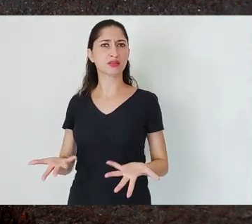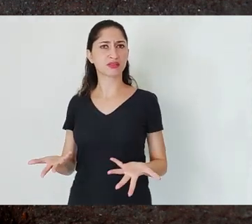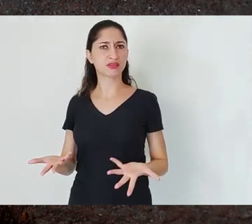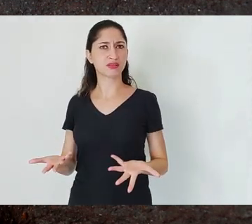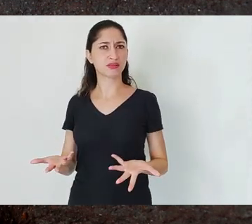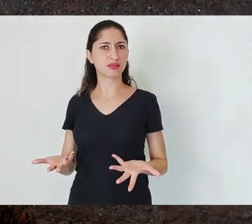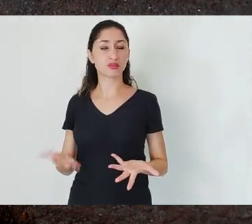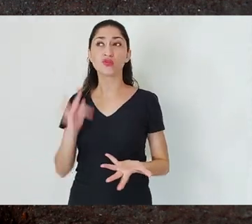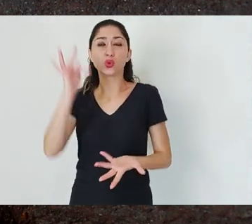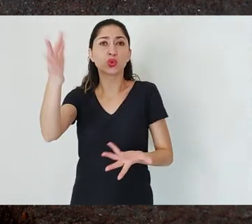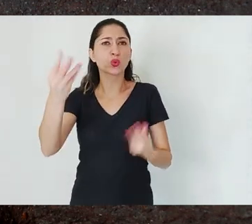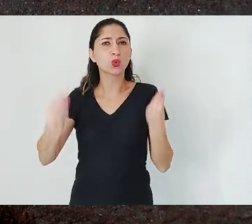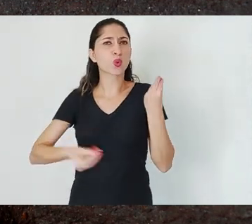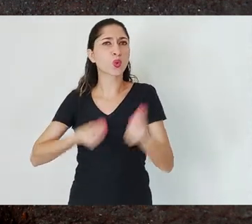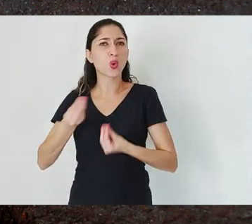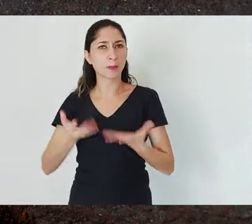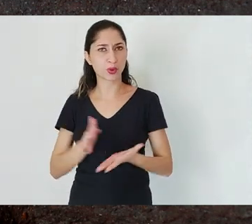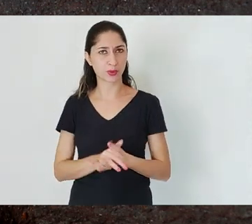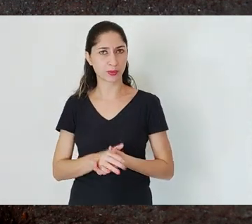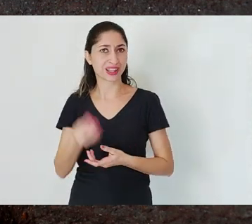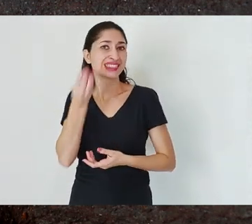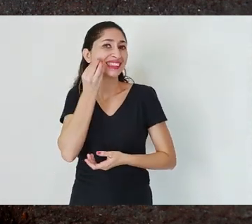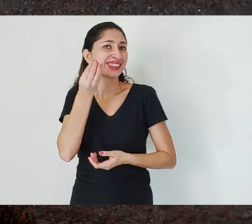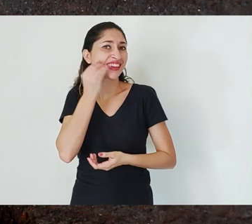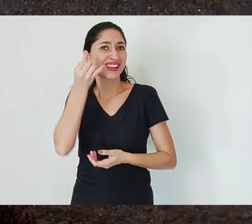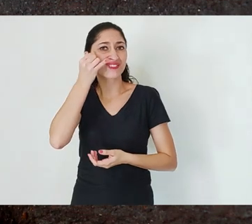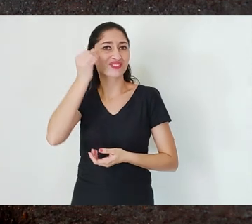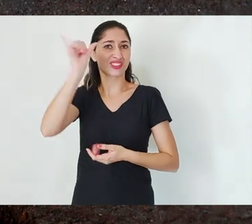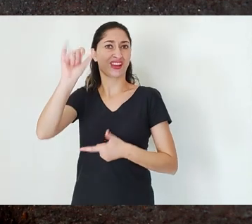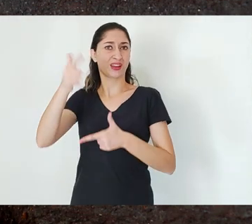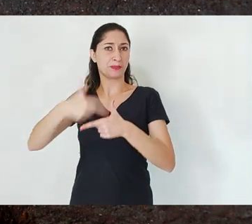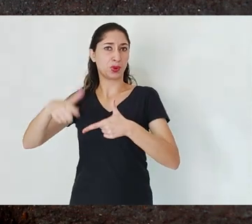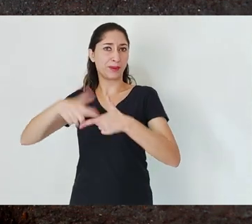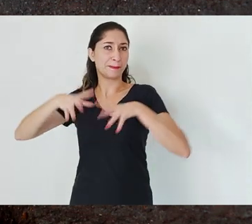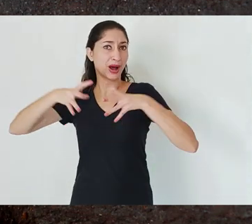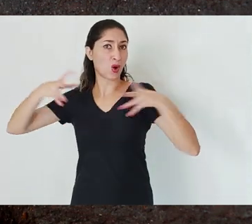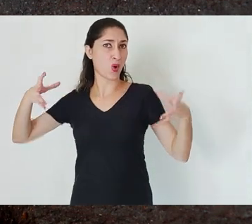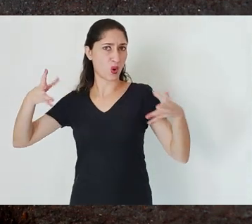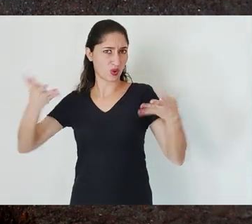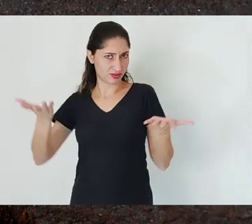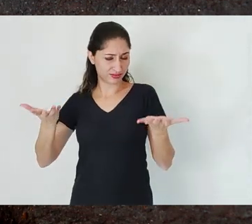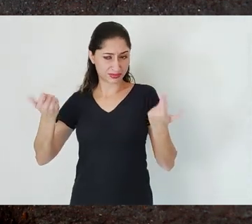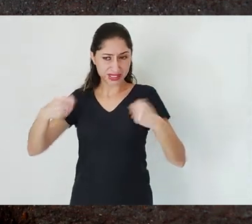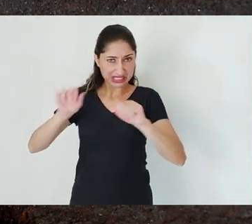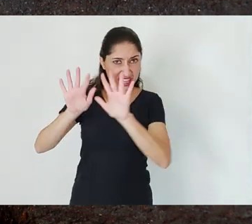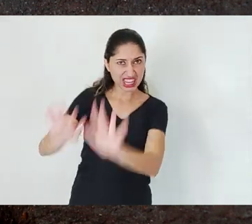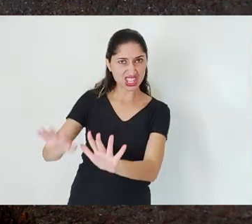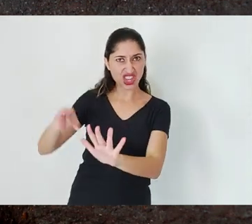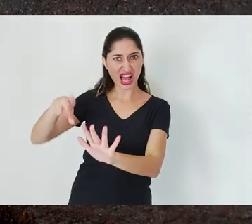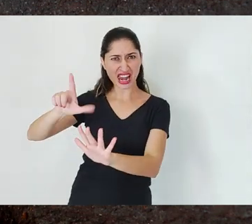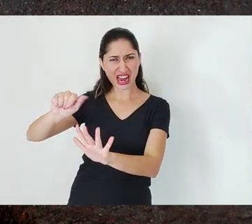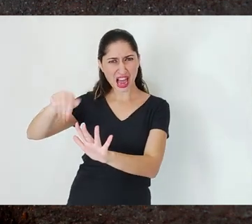regarding the impact or for impact or for impact mitigation? Maybe leave the mud and bring soil